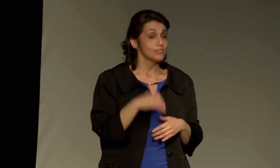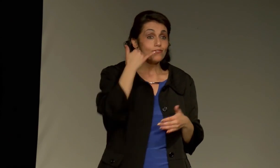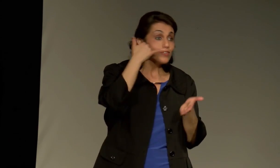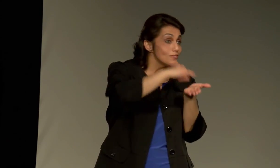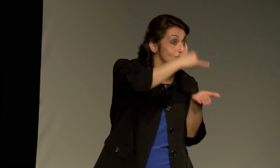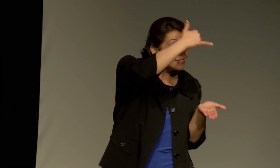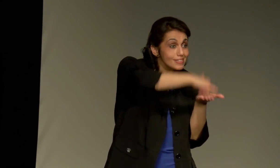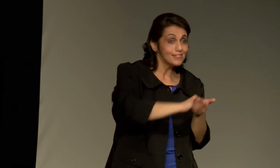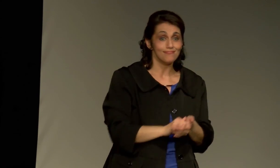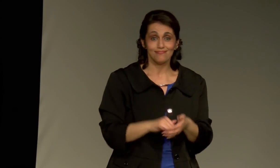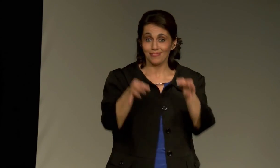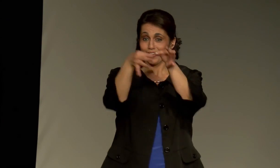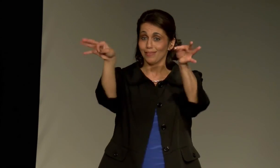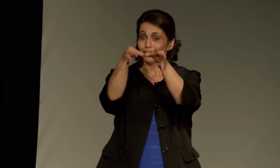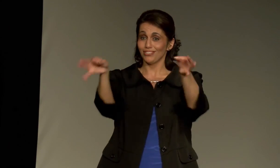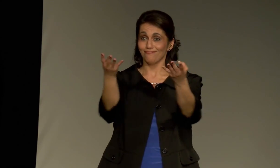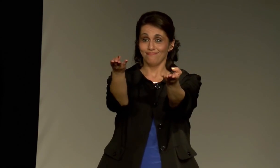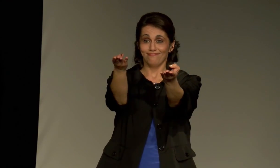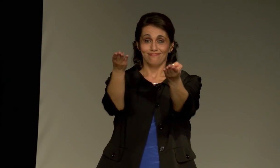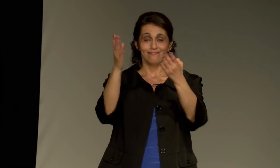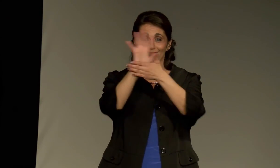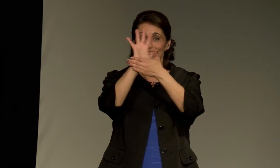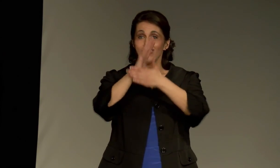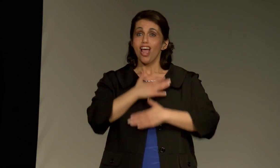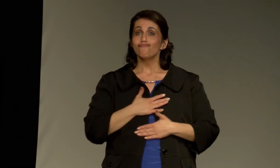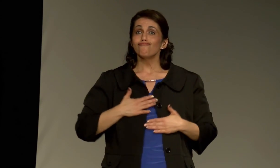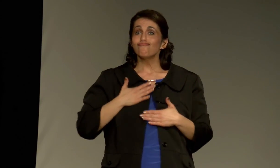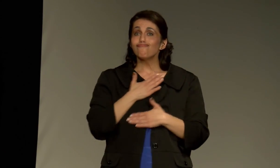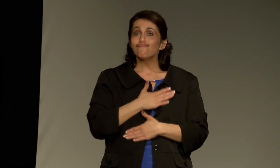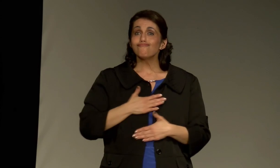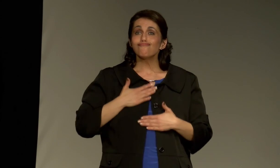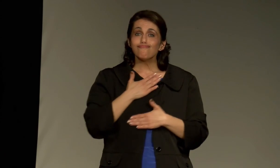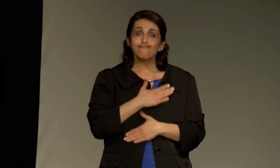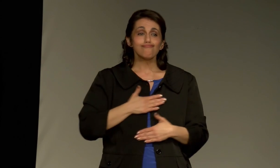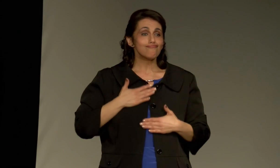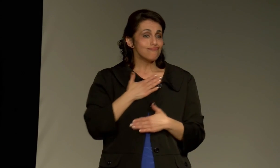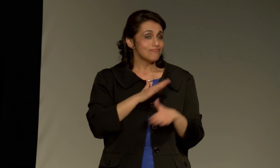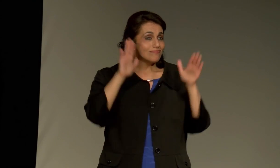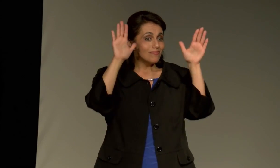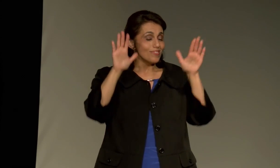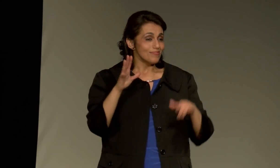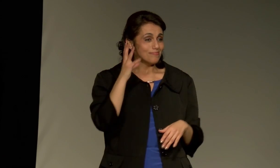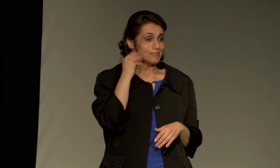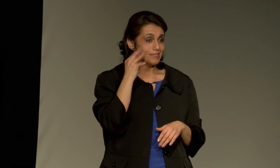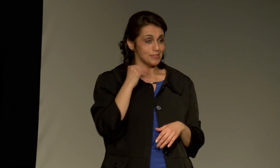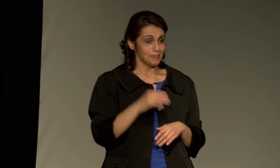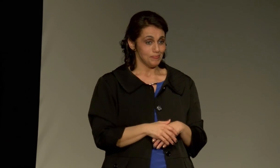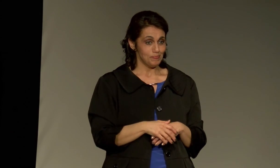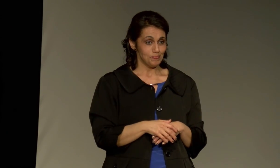are saying; if there's a dog barking or the phone ringing, it's all done through captioning, so I read what the movie is being said.